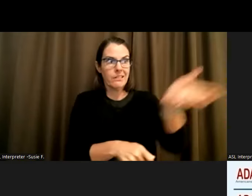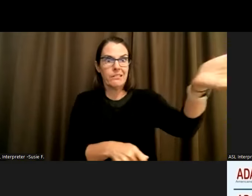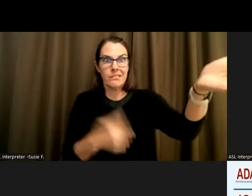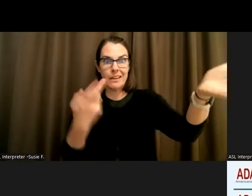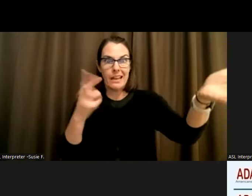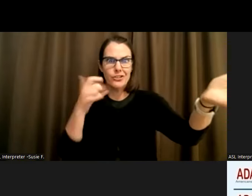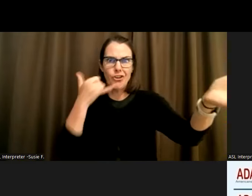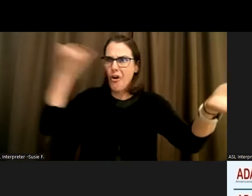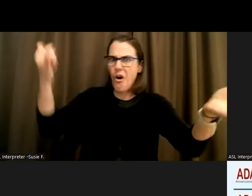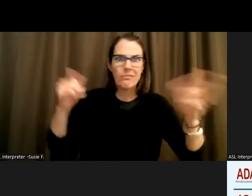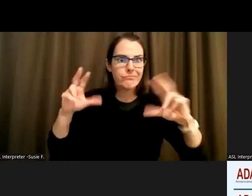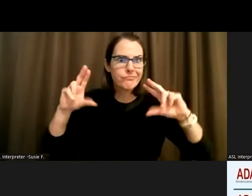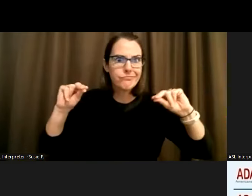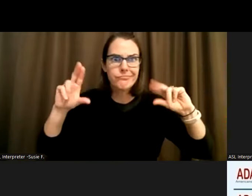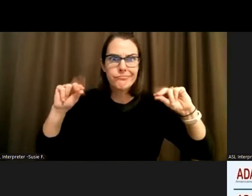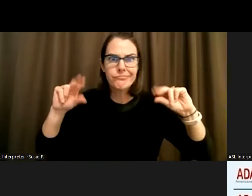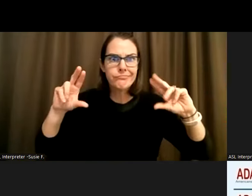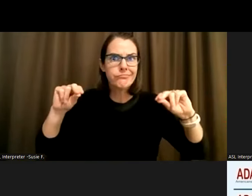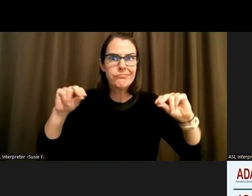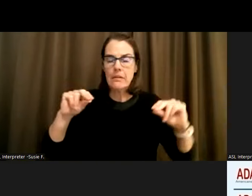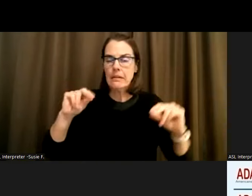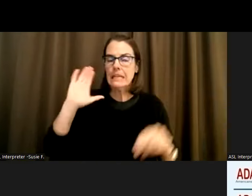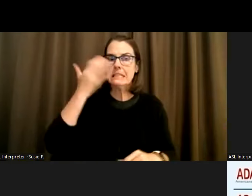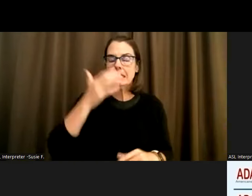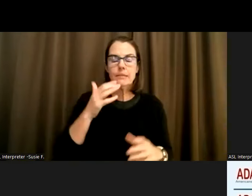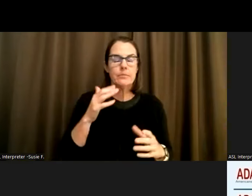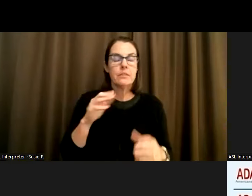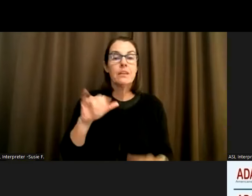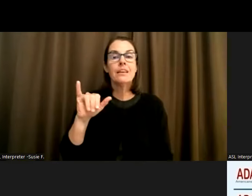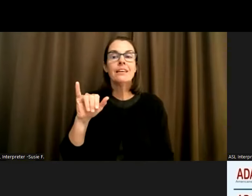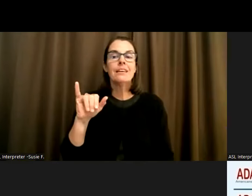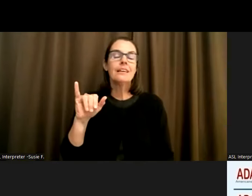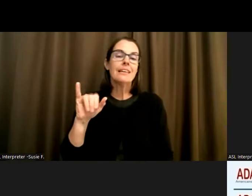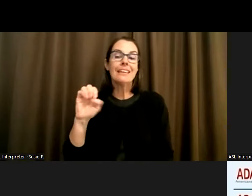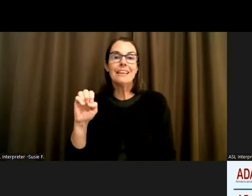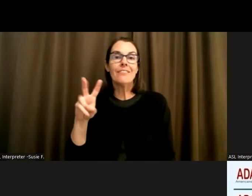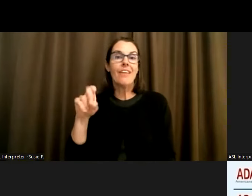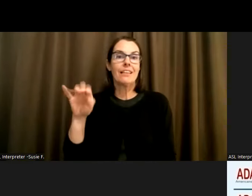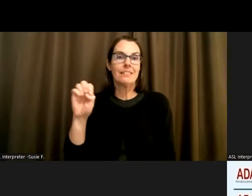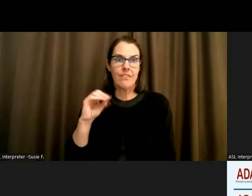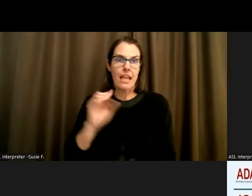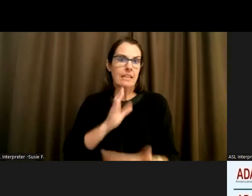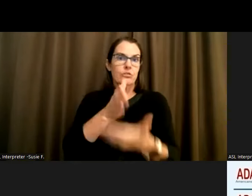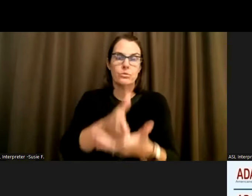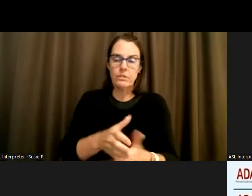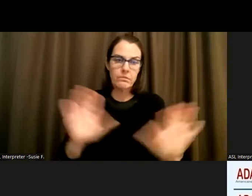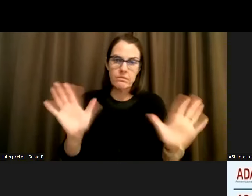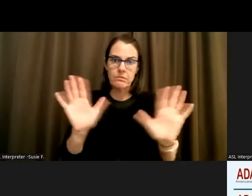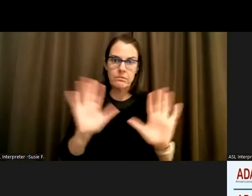To me it seems overly overly invasive and intrusive and that's really what I would like to see change with our within our